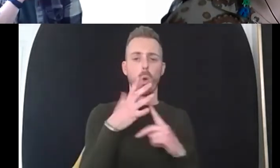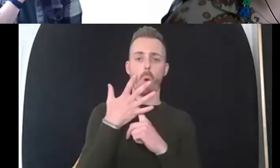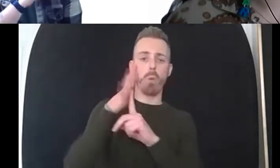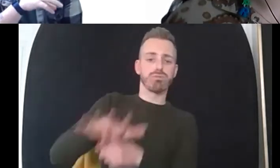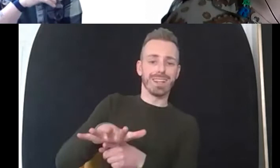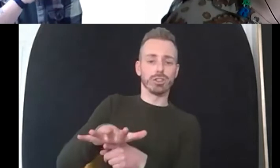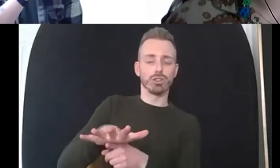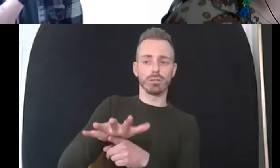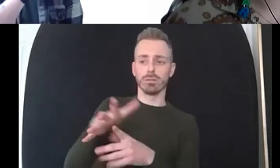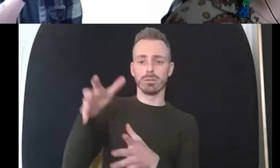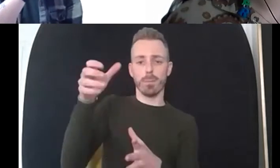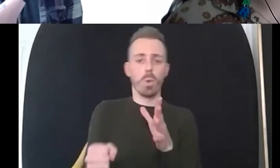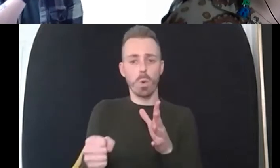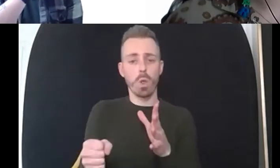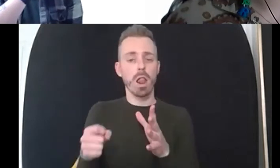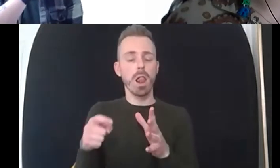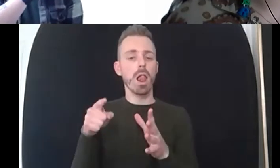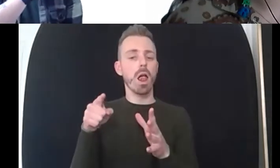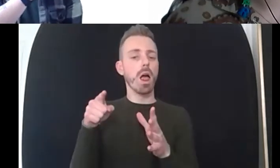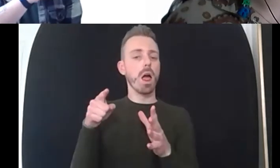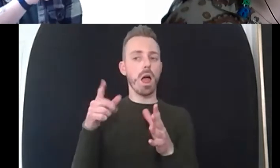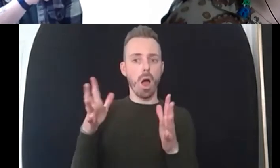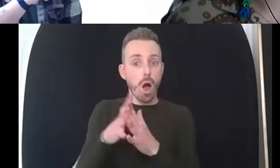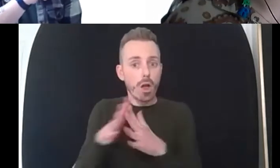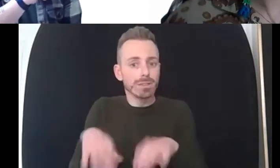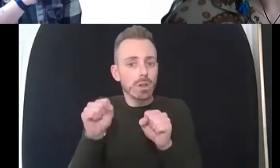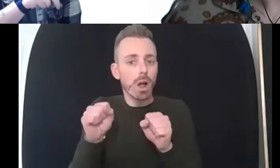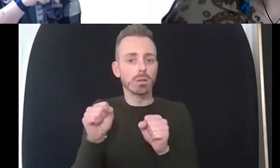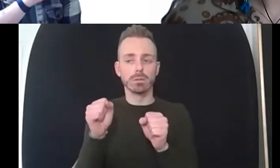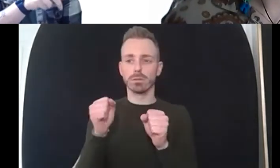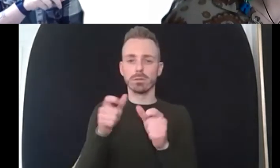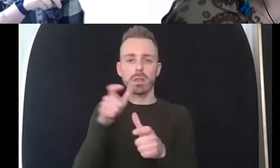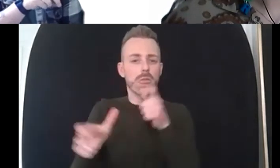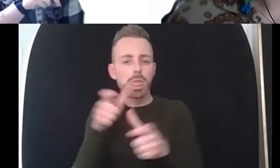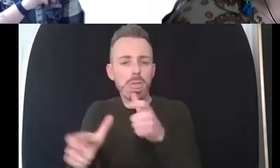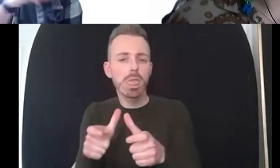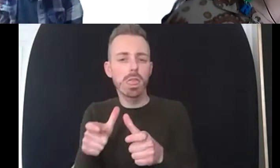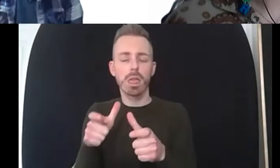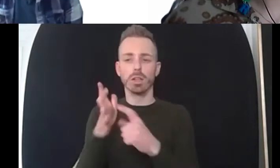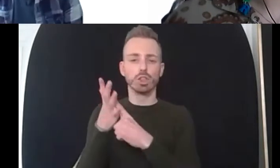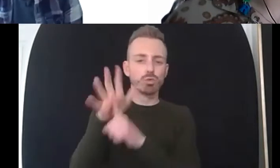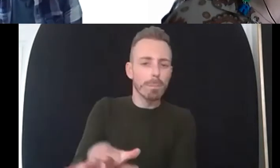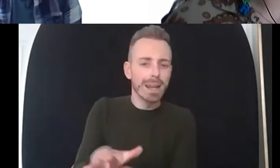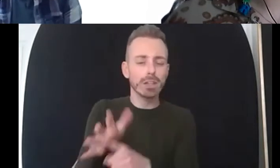the language or whether it's the uh discriminatory activity the prejudice how that impacts on people